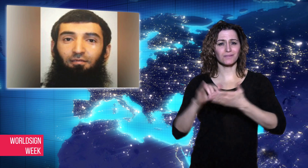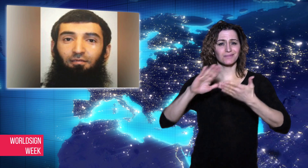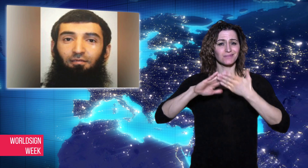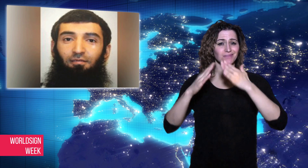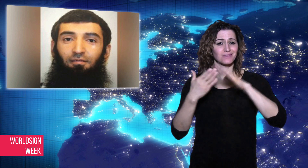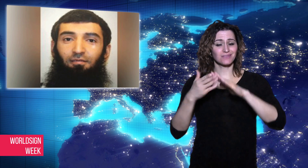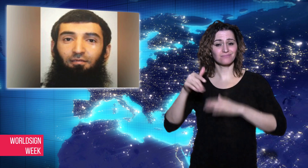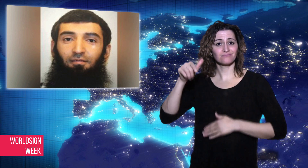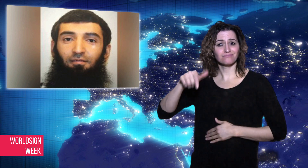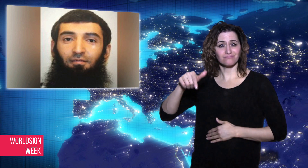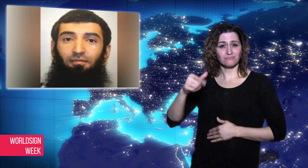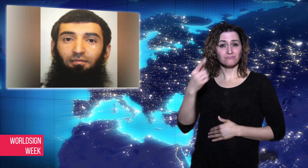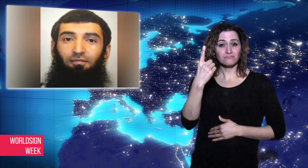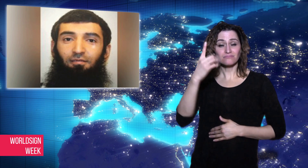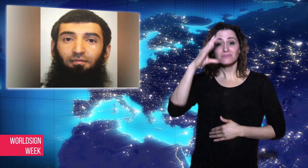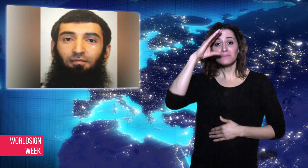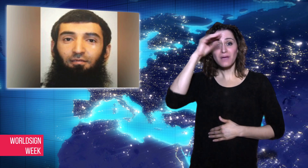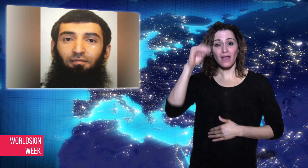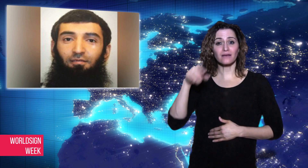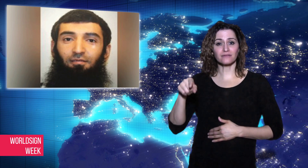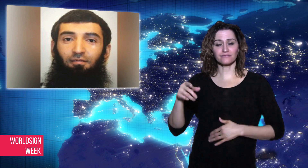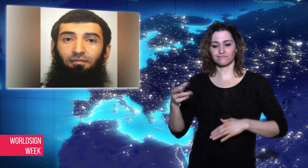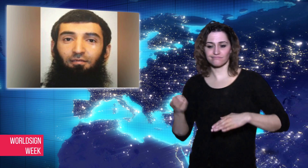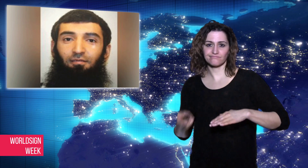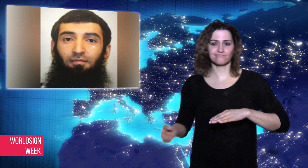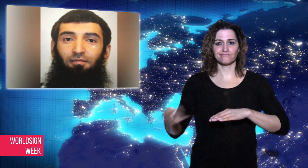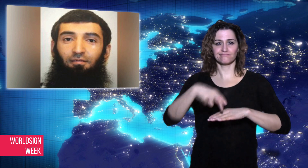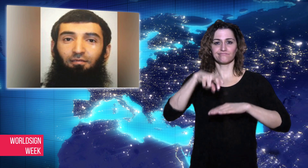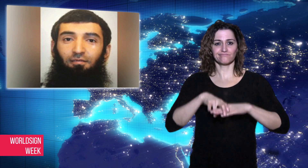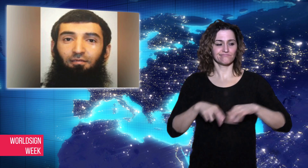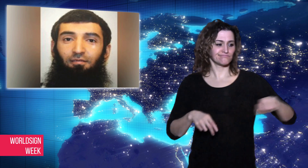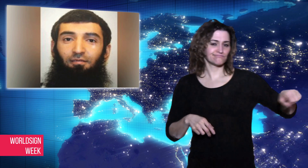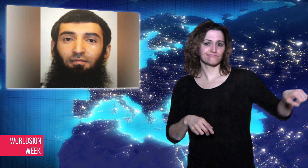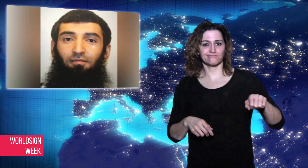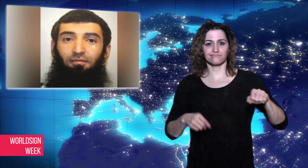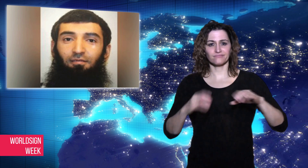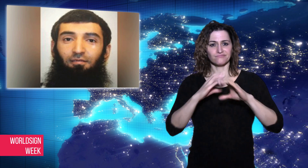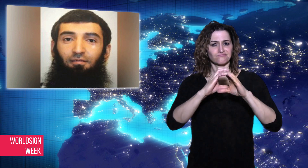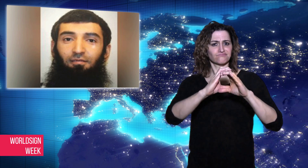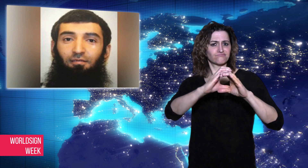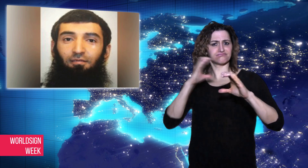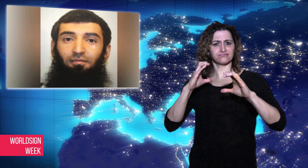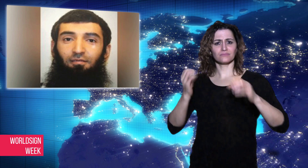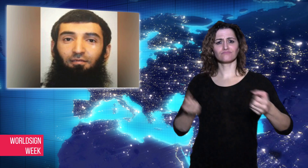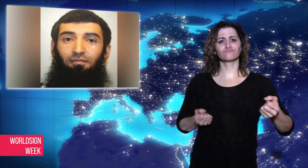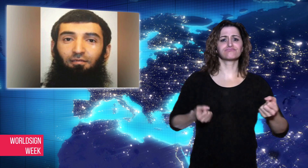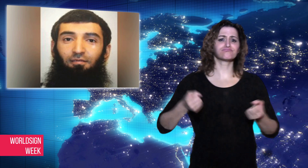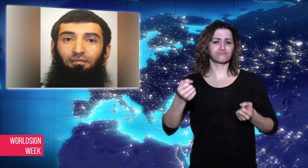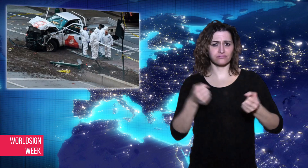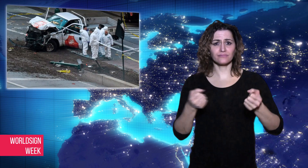York City, a man driving in pickup